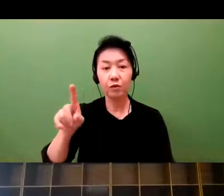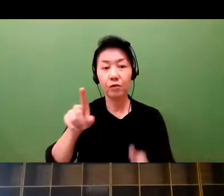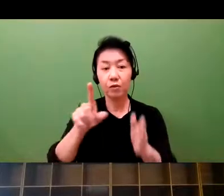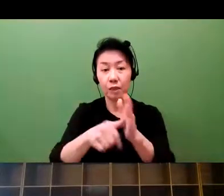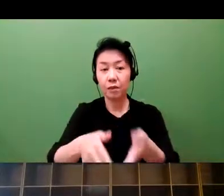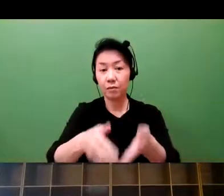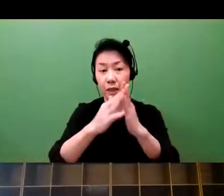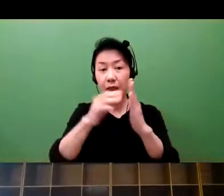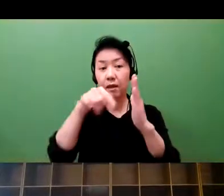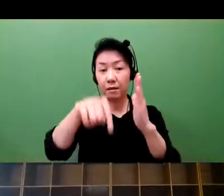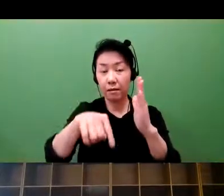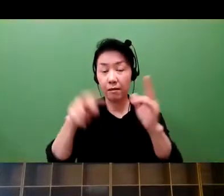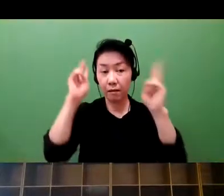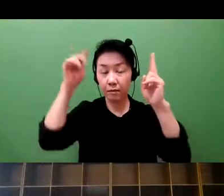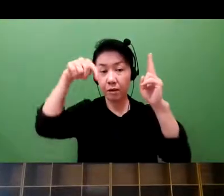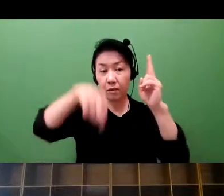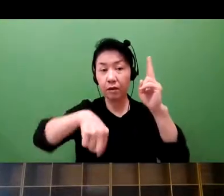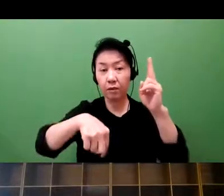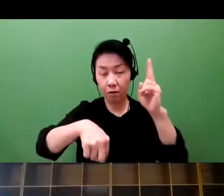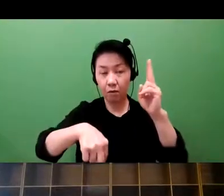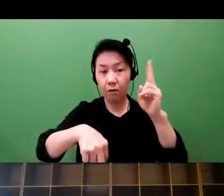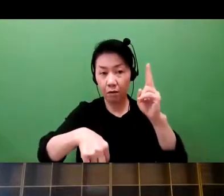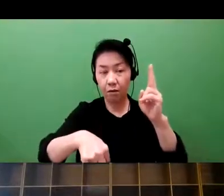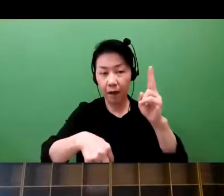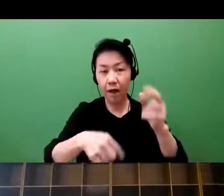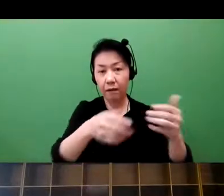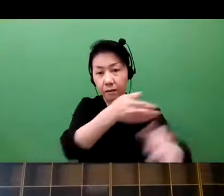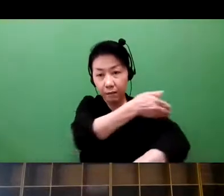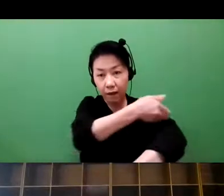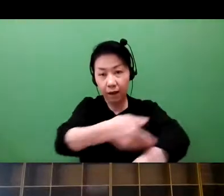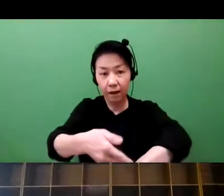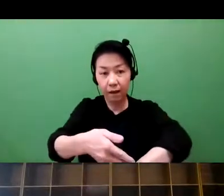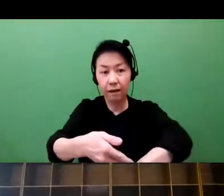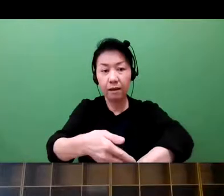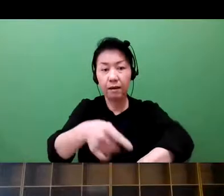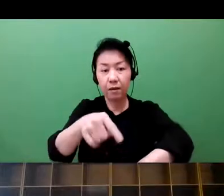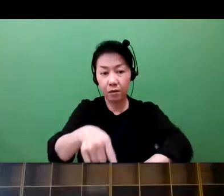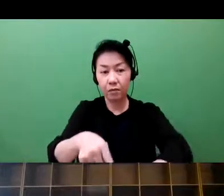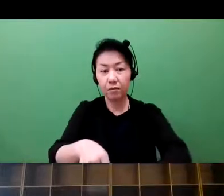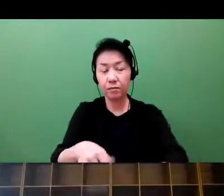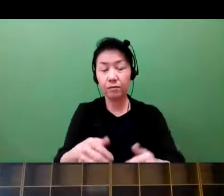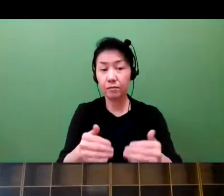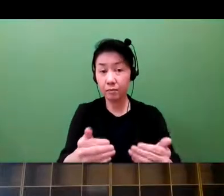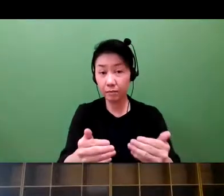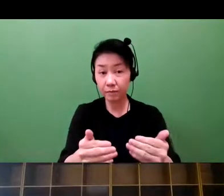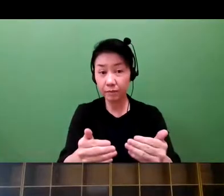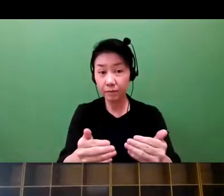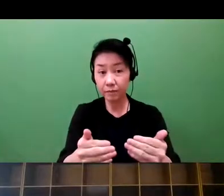And there's an emphasis on the mission the reason for very existence of the company, which is supporting